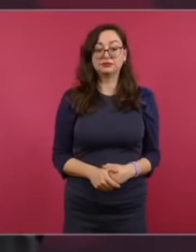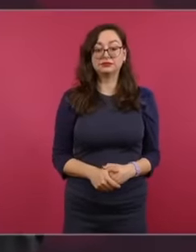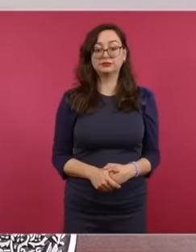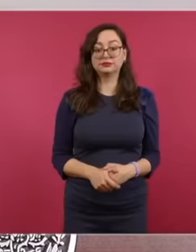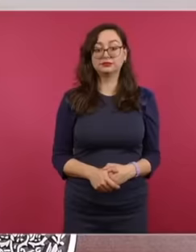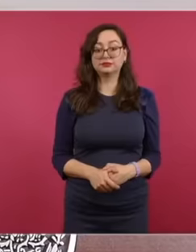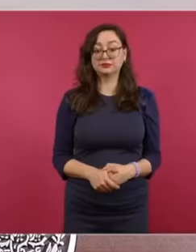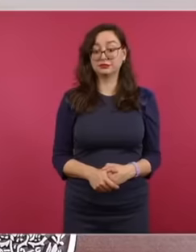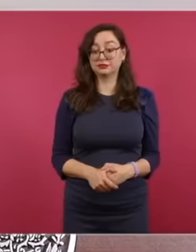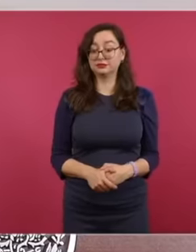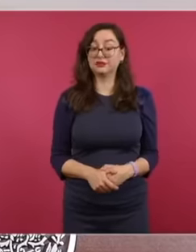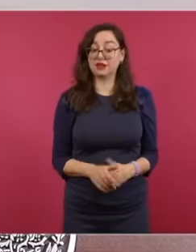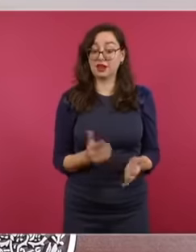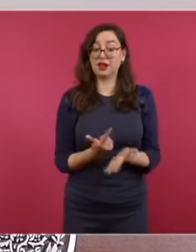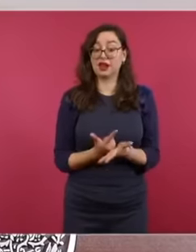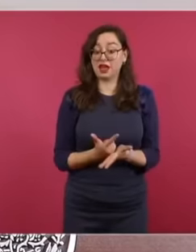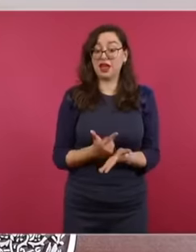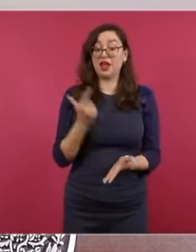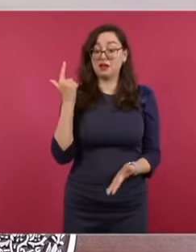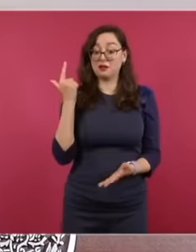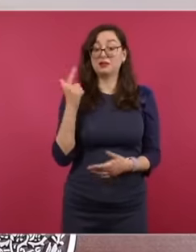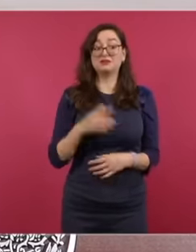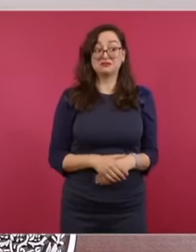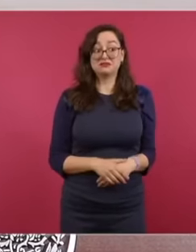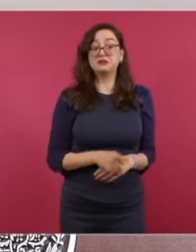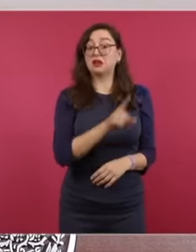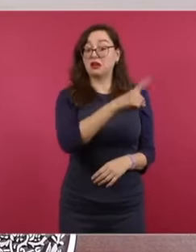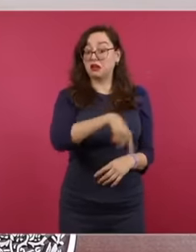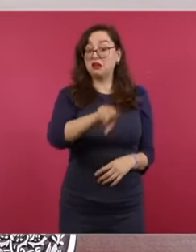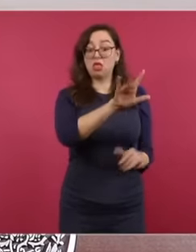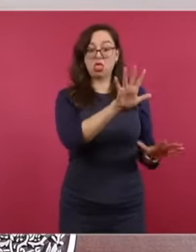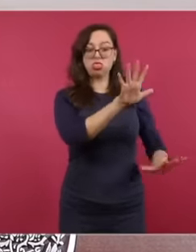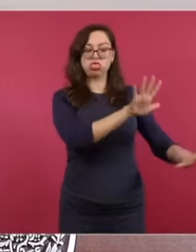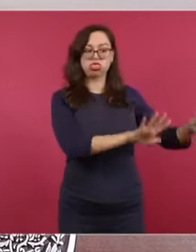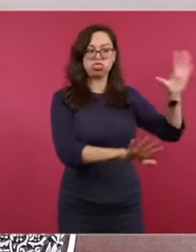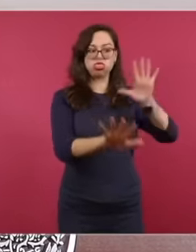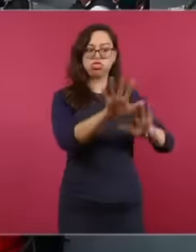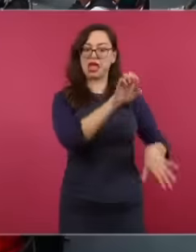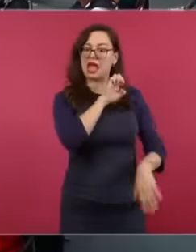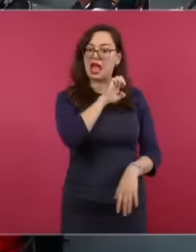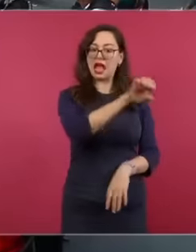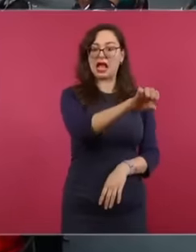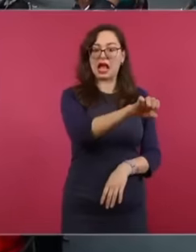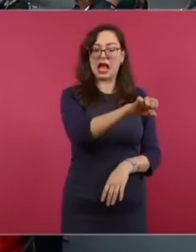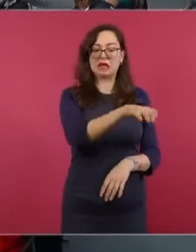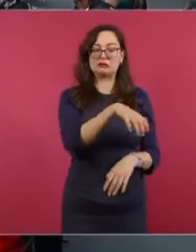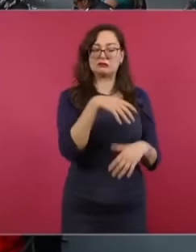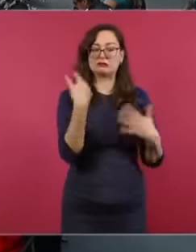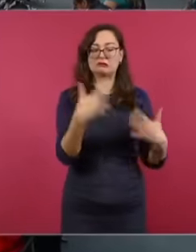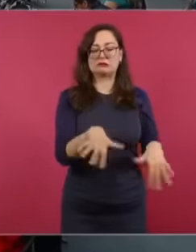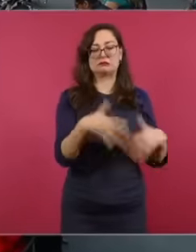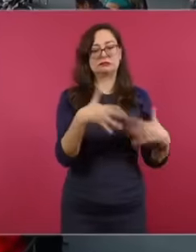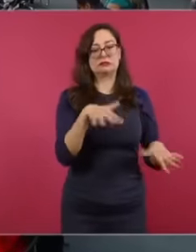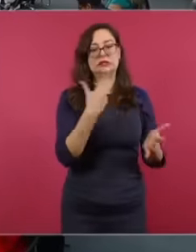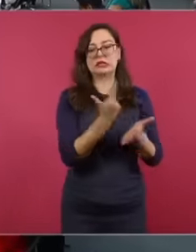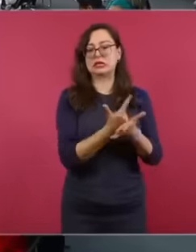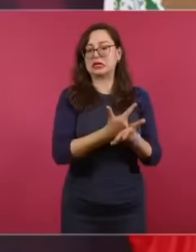look at the level of media manipulation that is